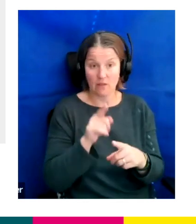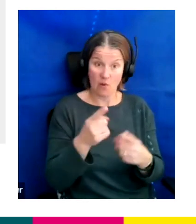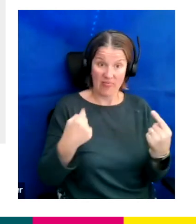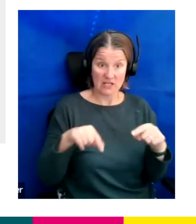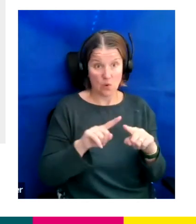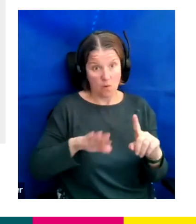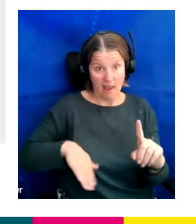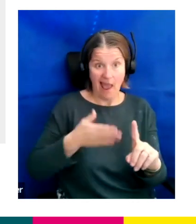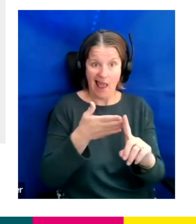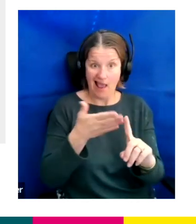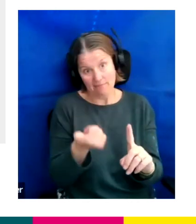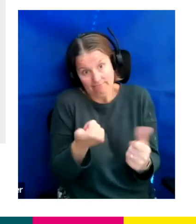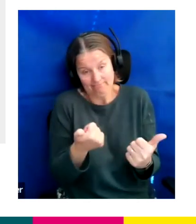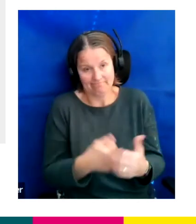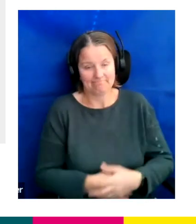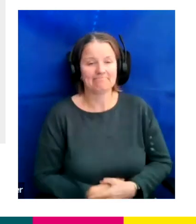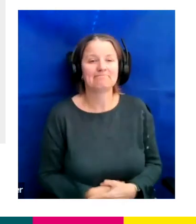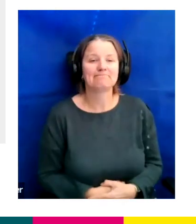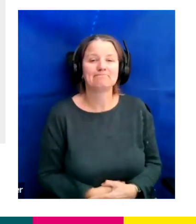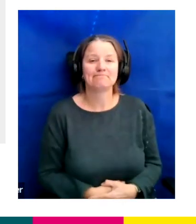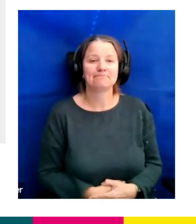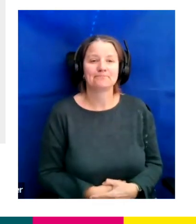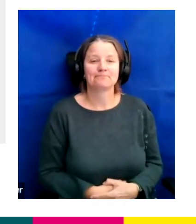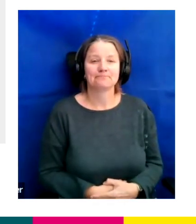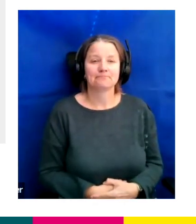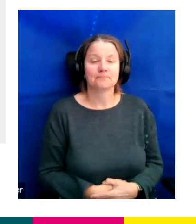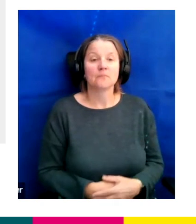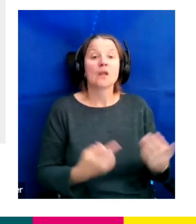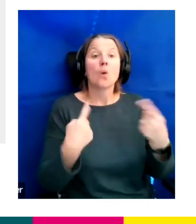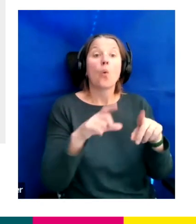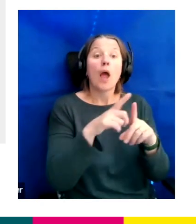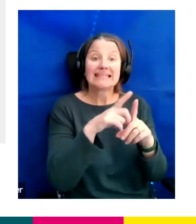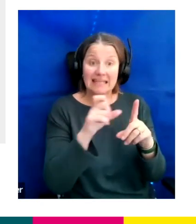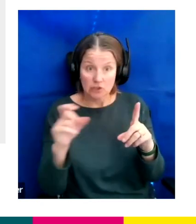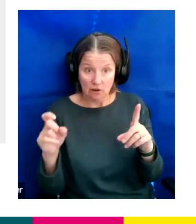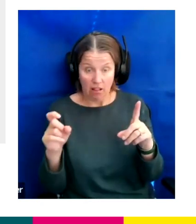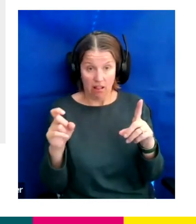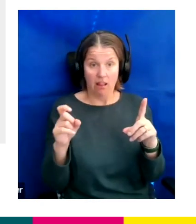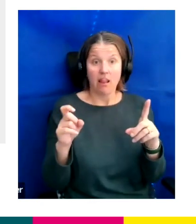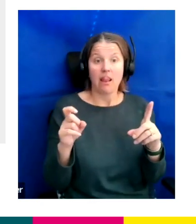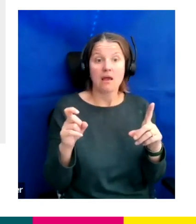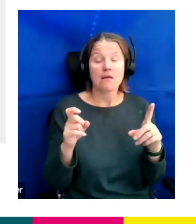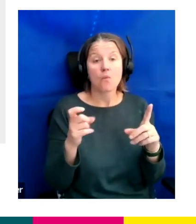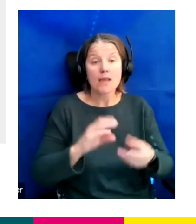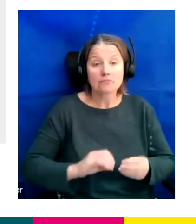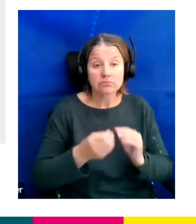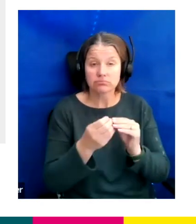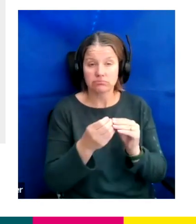So we are digitally led entertainment media company and we create bring brilliant content